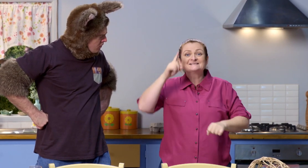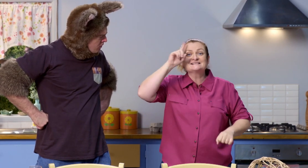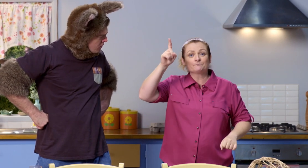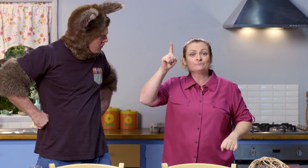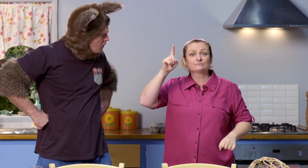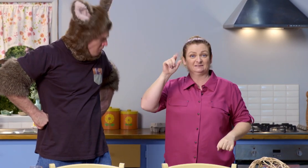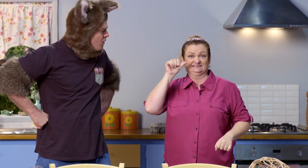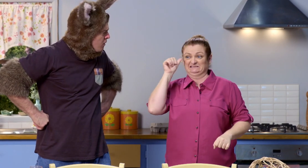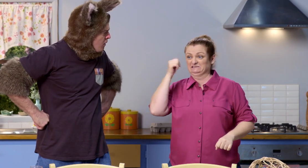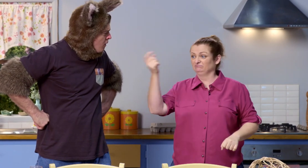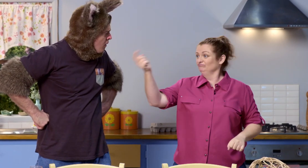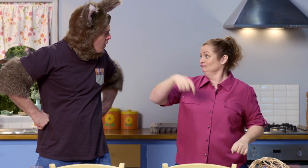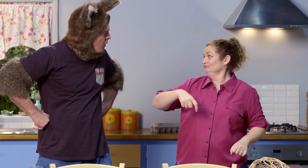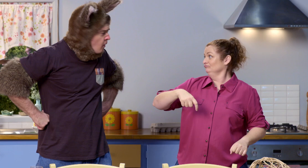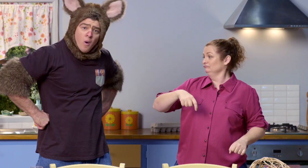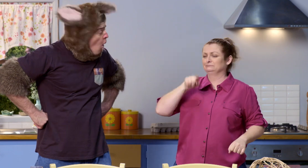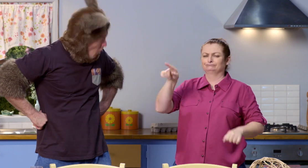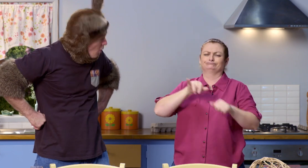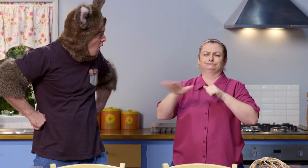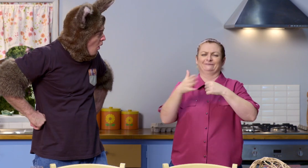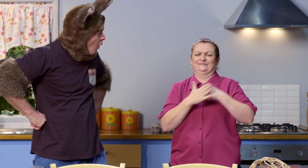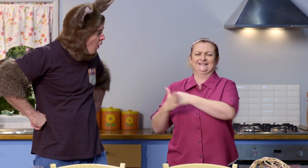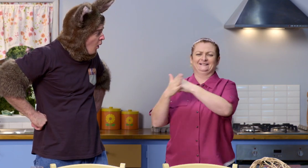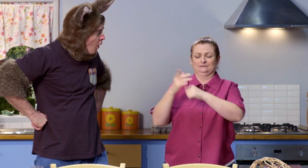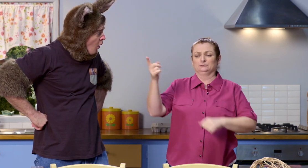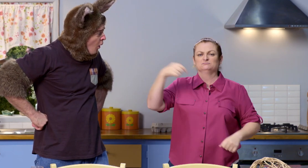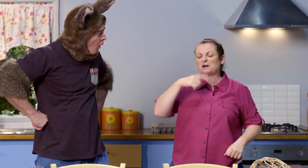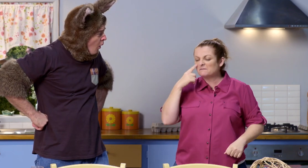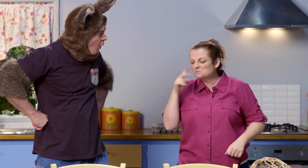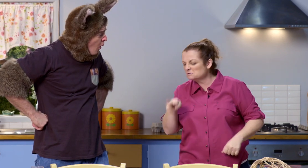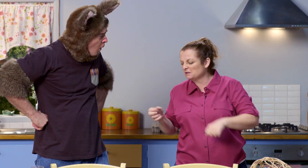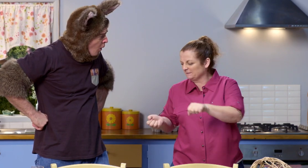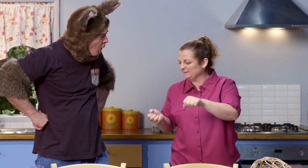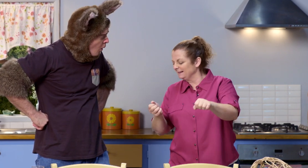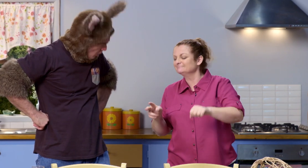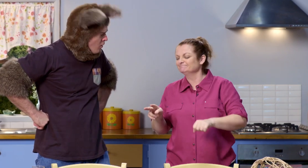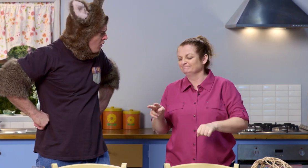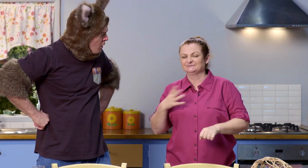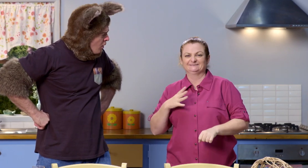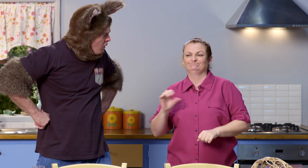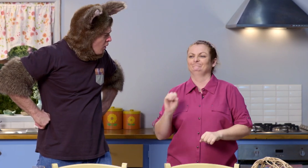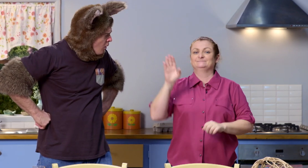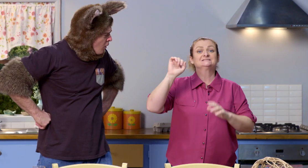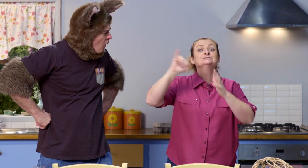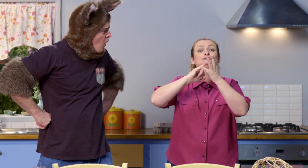Then, yesterday, Skip came over and took the bike. He's an expert repairman.